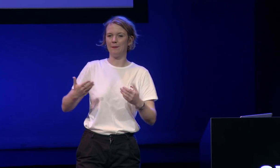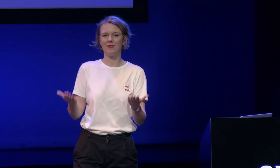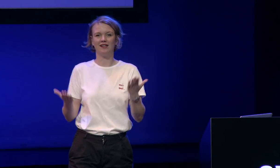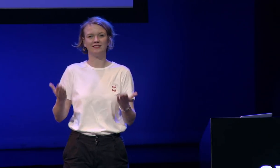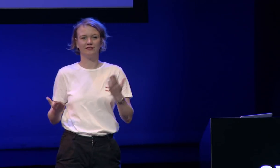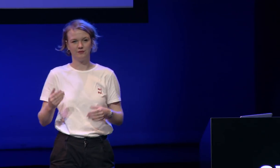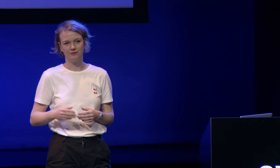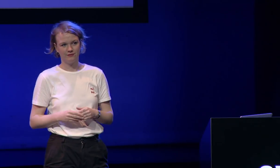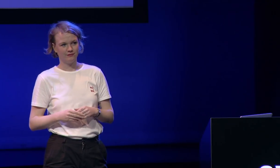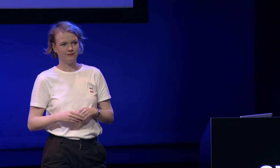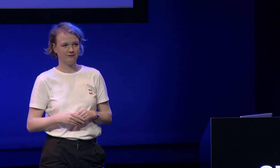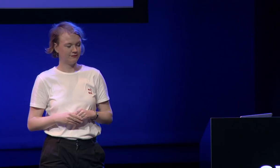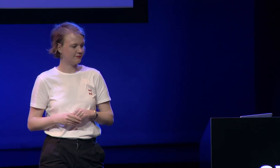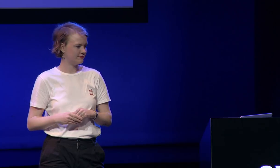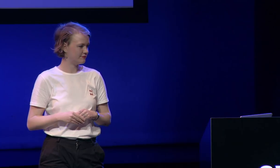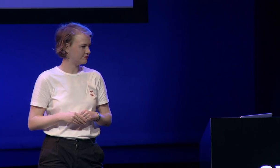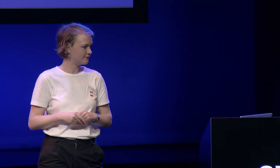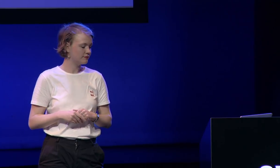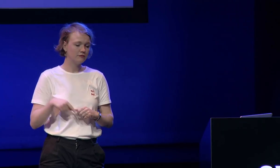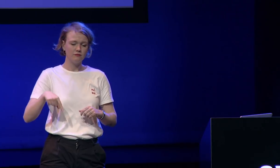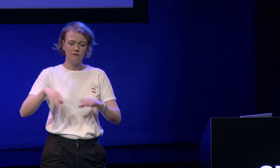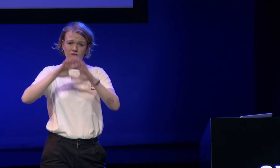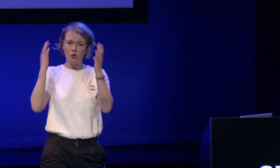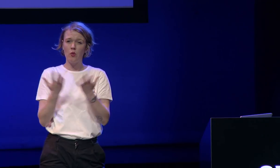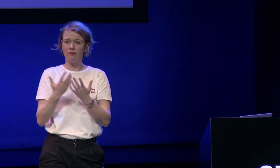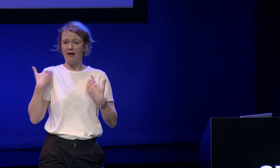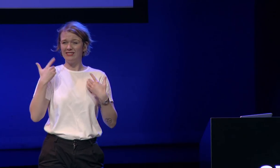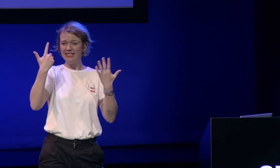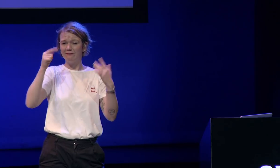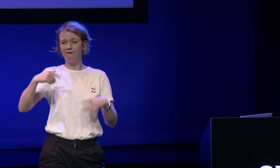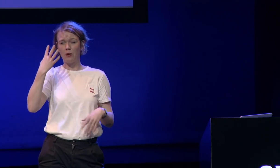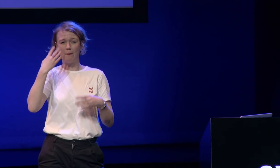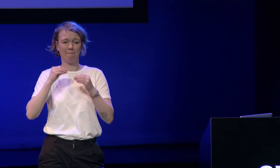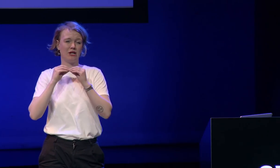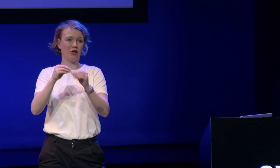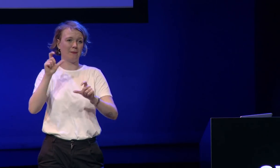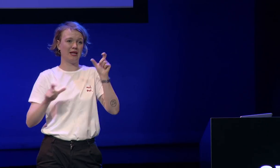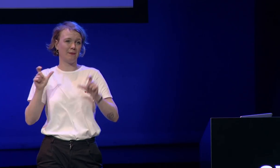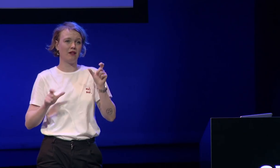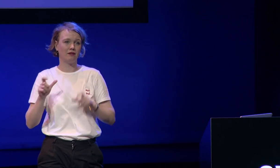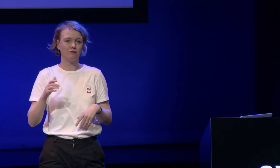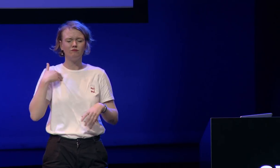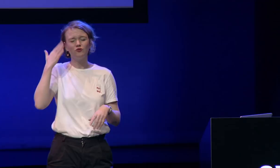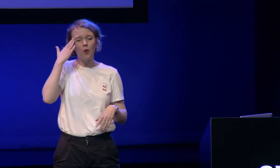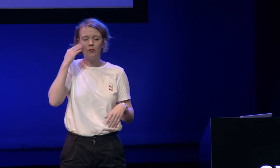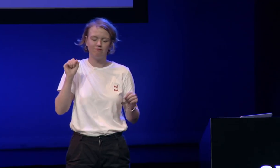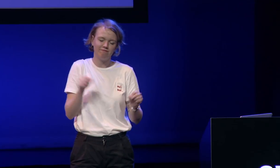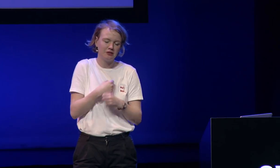careful of our ability bias in the world we have seven point four billion people